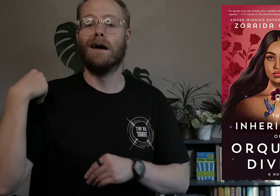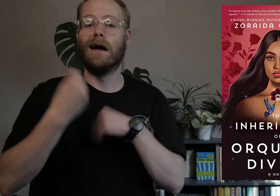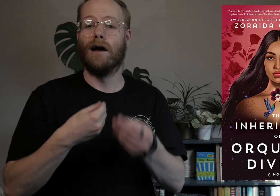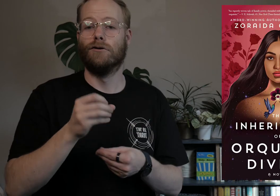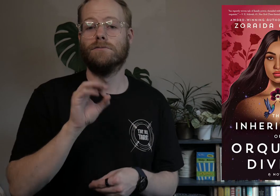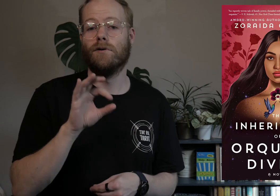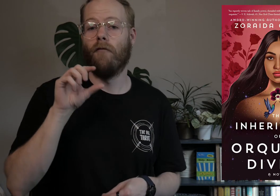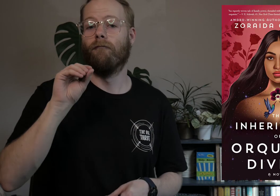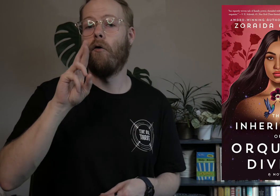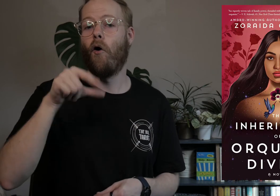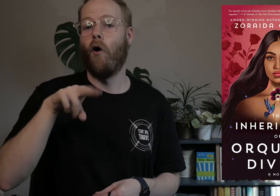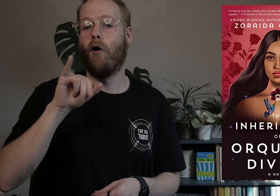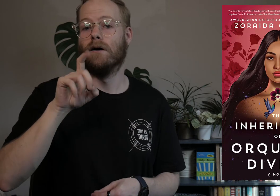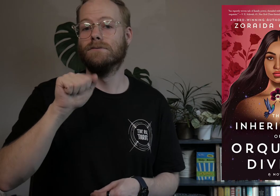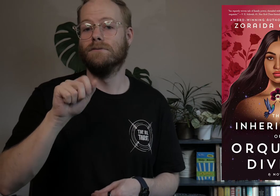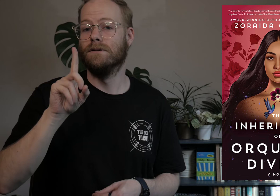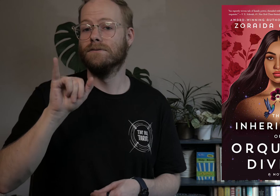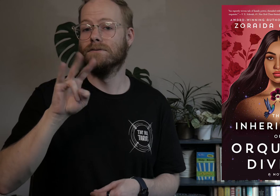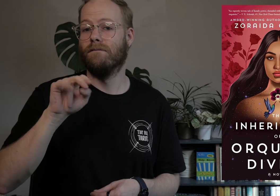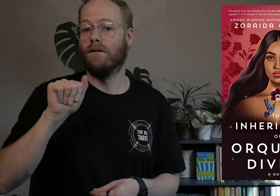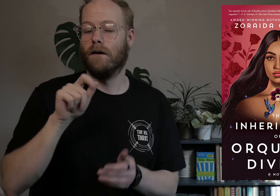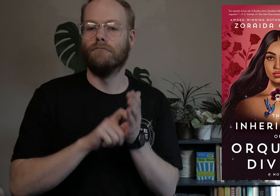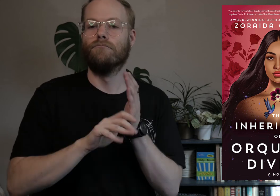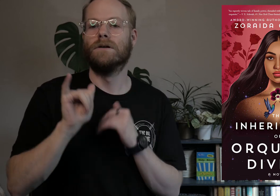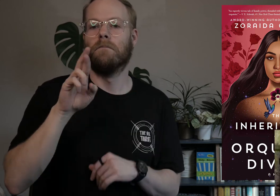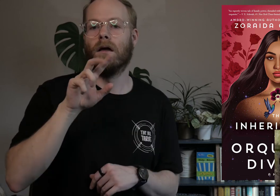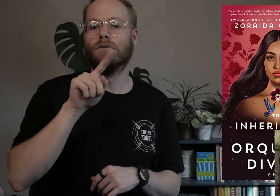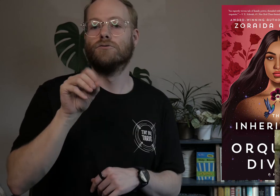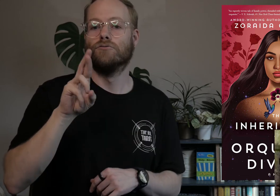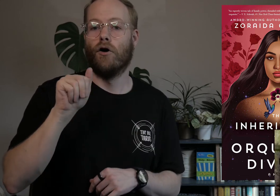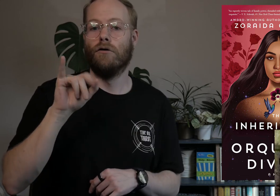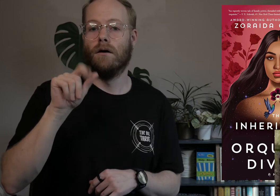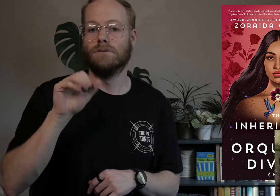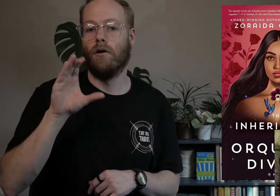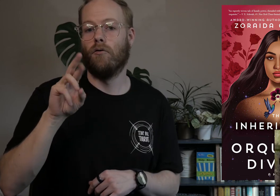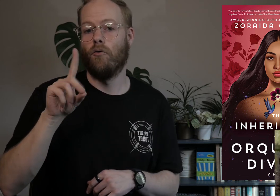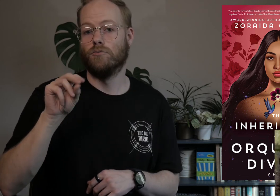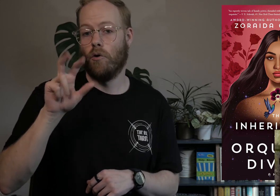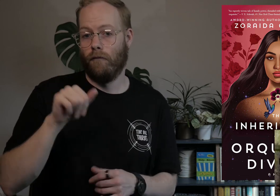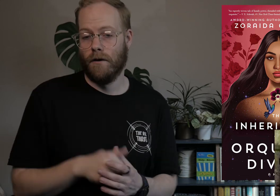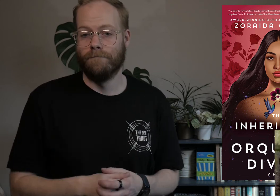The Inheritance of Orquídea Divina by Zoraida Córdova.